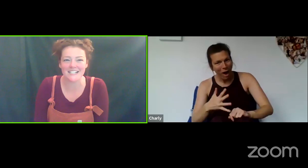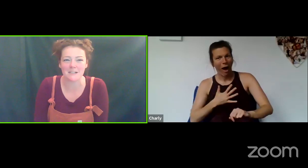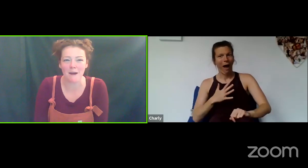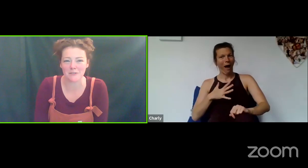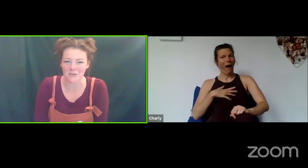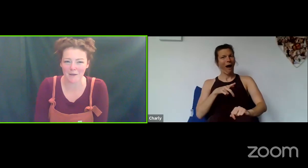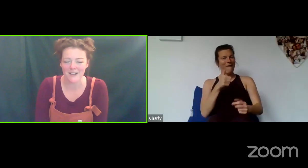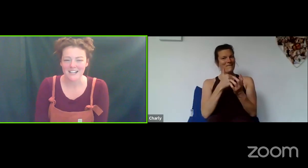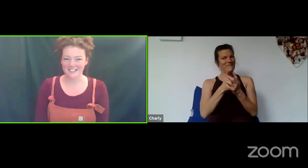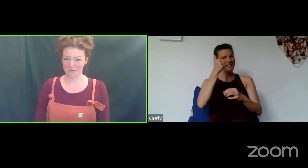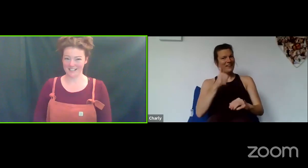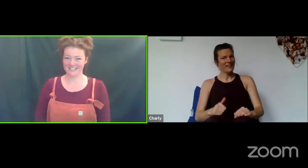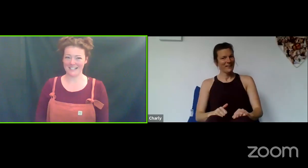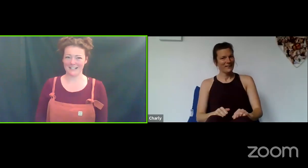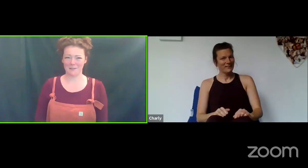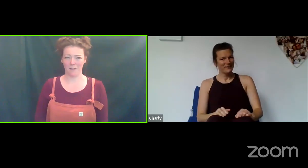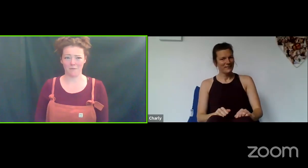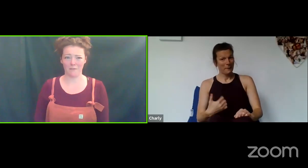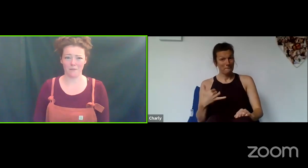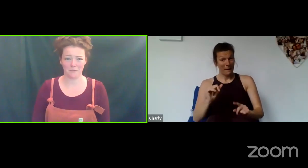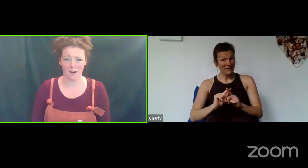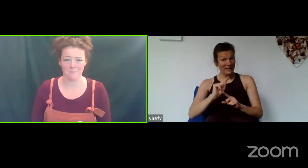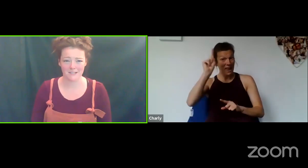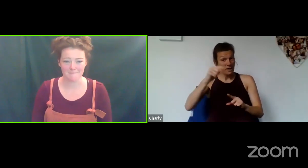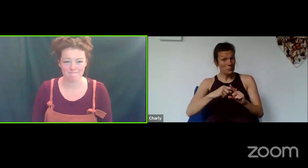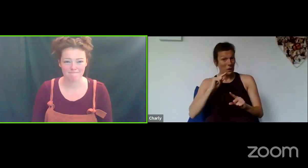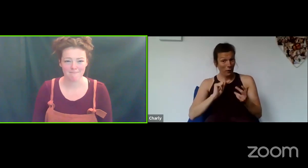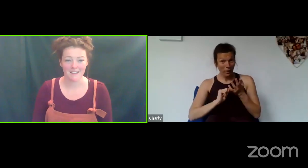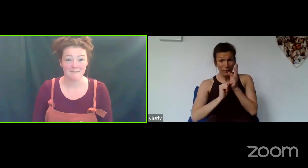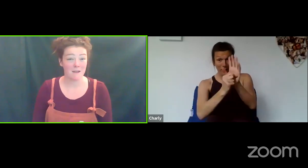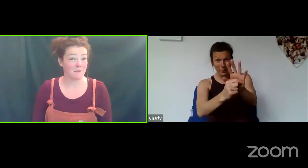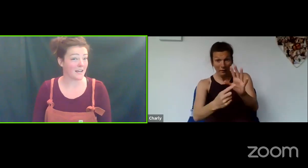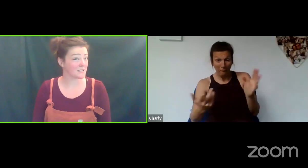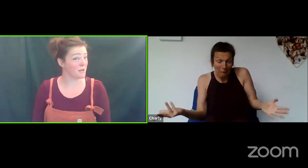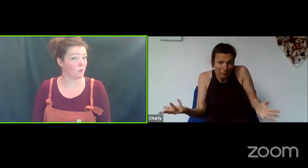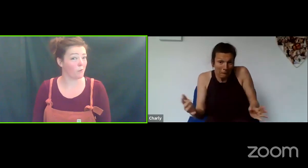into Mousetrap so we can see these lovely freeze frames. Maybe next week we'll